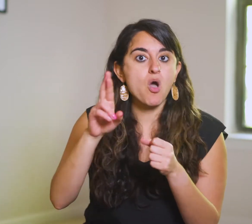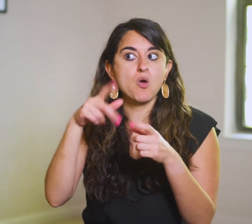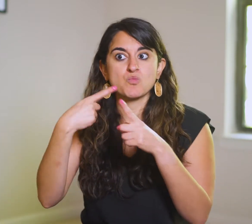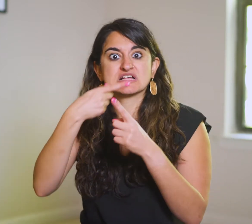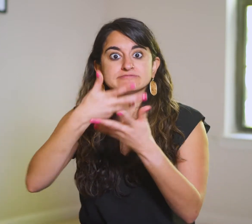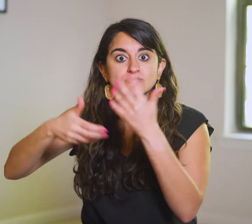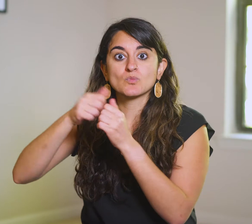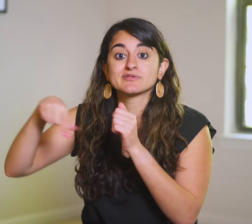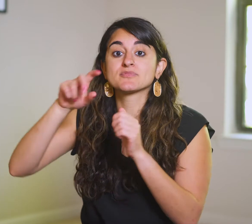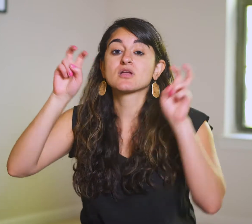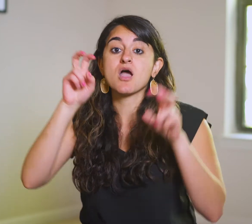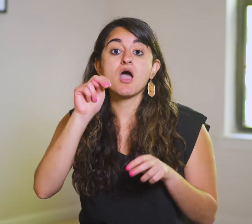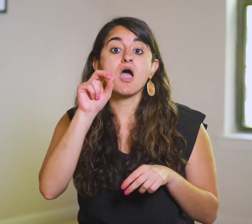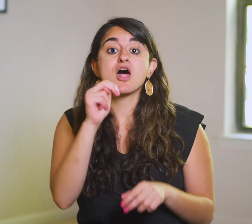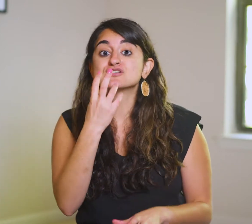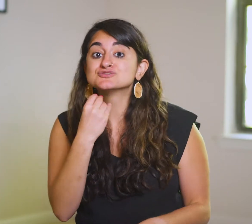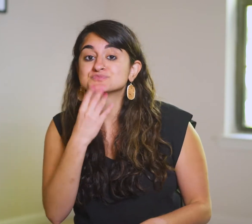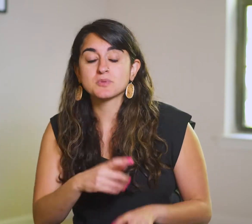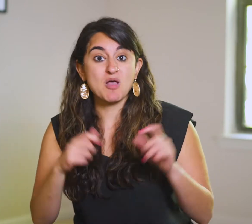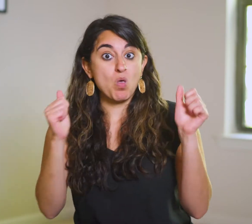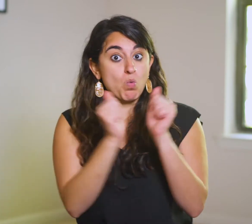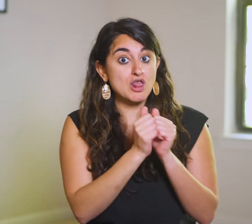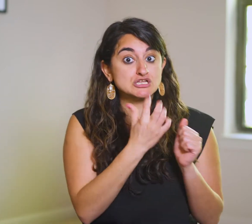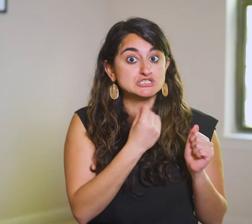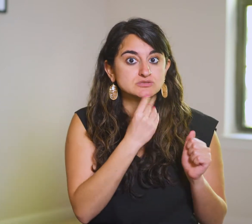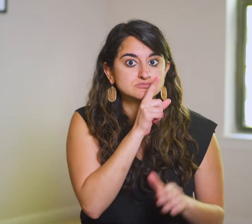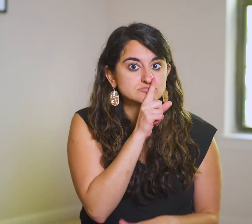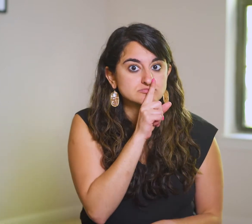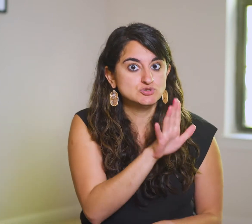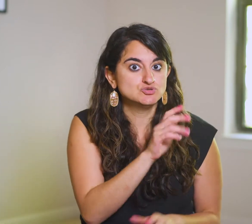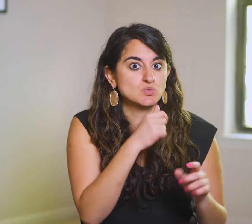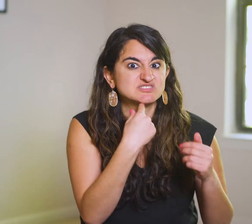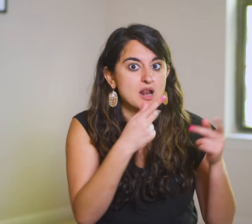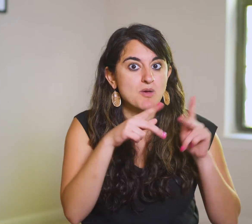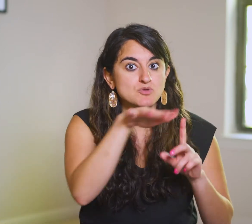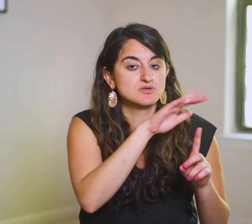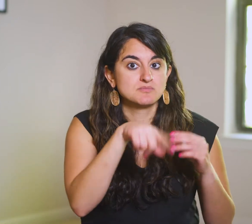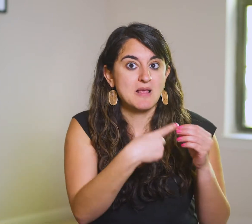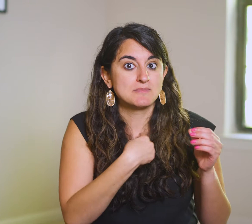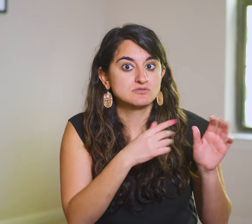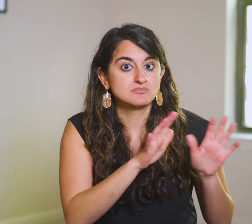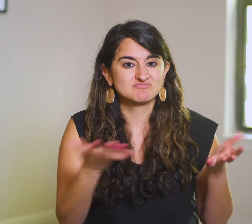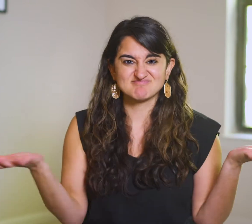or dealing with non-Jews. But with the Jews, He says to keep quiet.